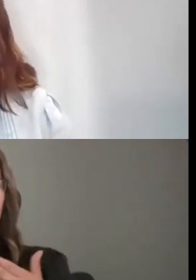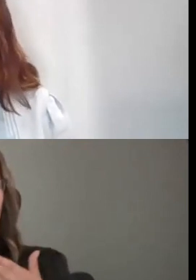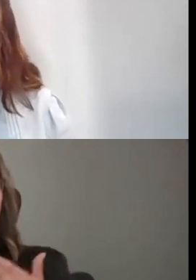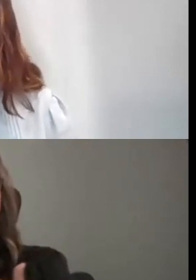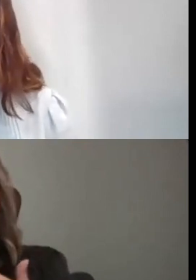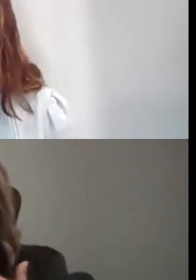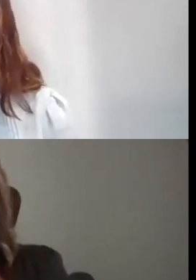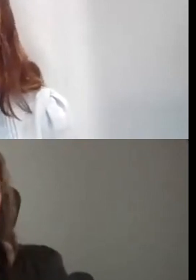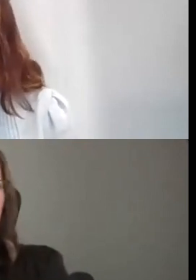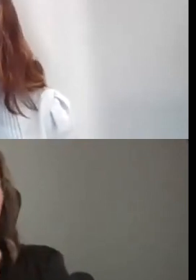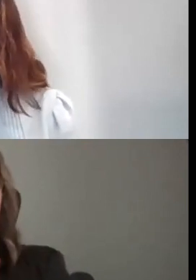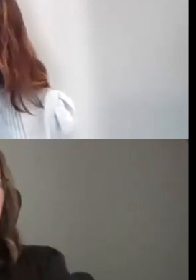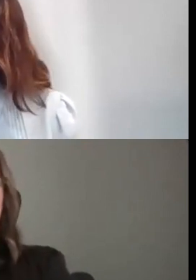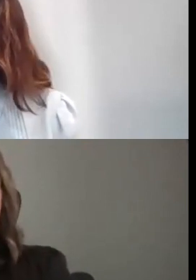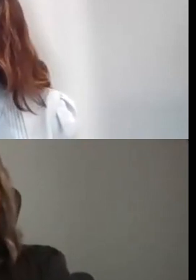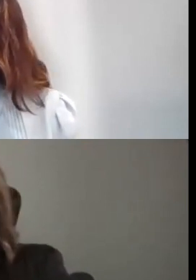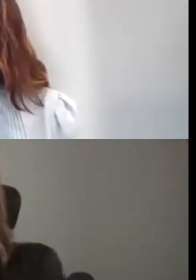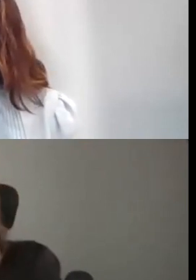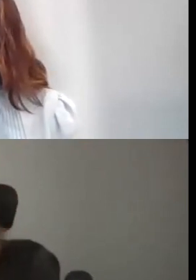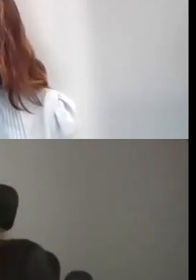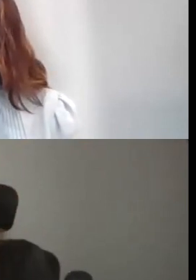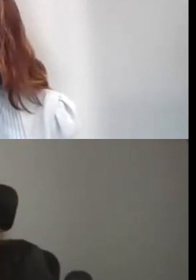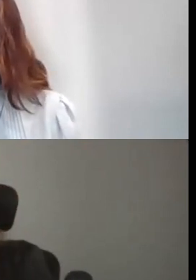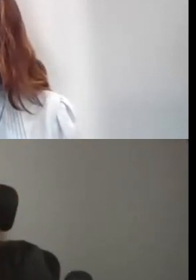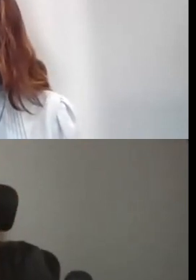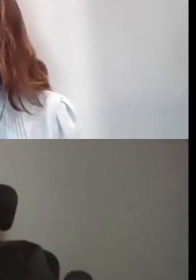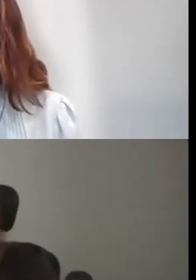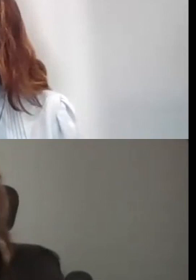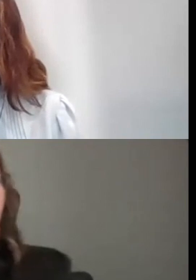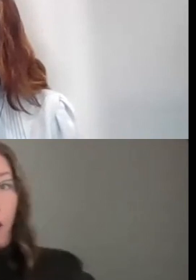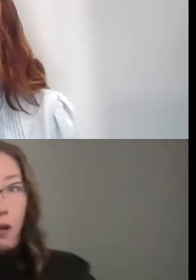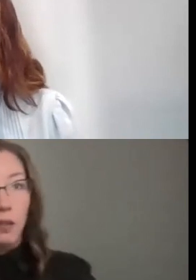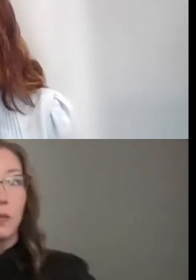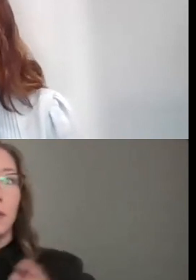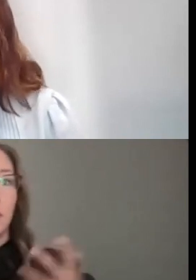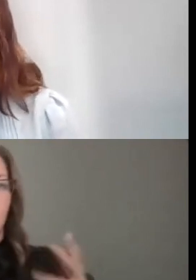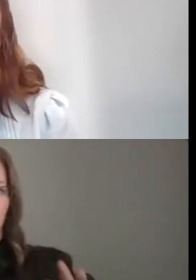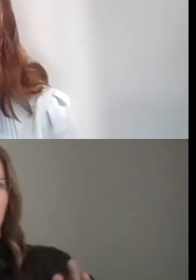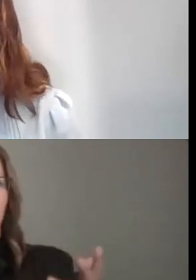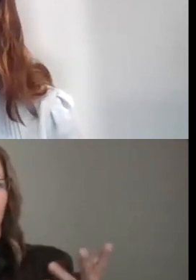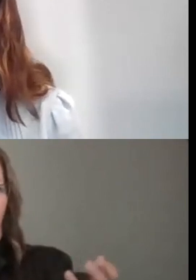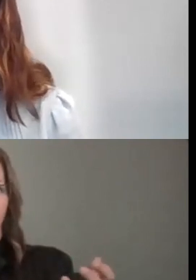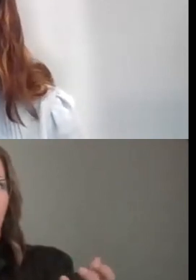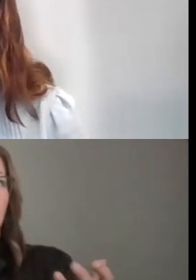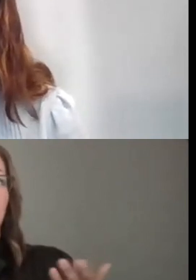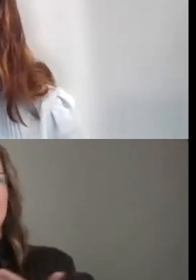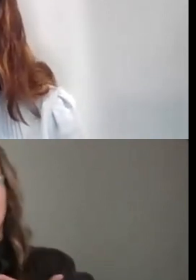WE REALLY, THE PANELISTS WILL BE LOOKING FOR AUDIO AND SOUND AND YOU KNOW SOMETIMES VIDEO.